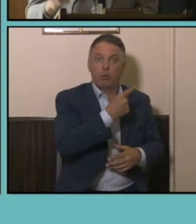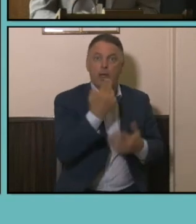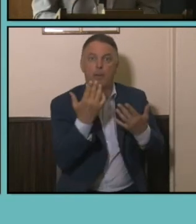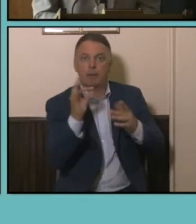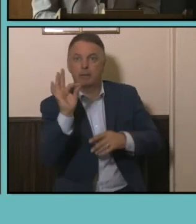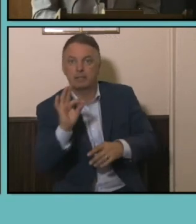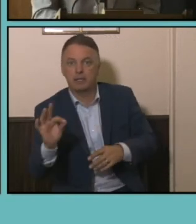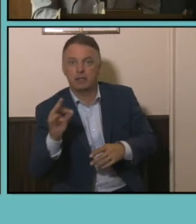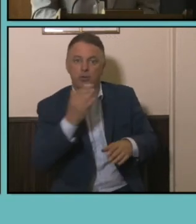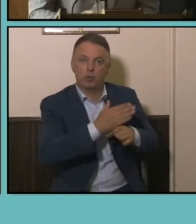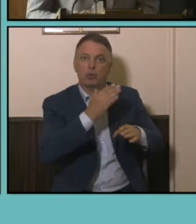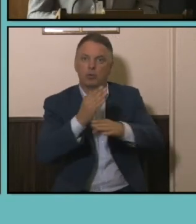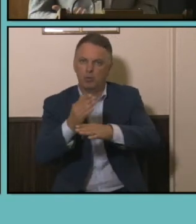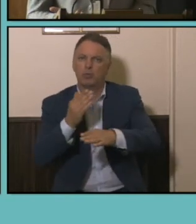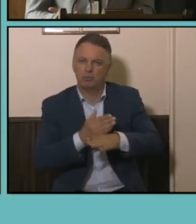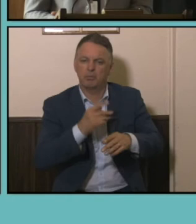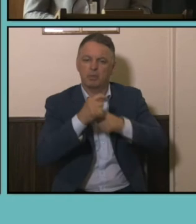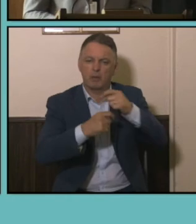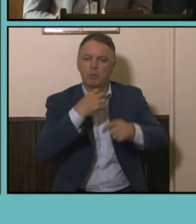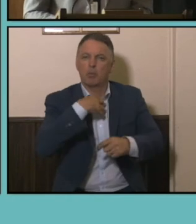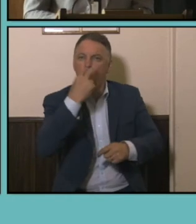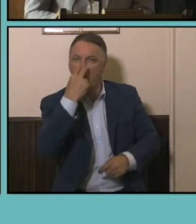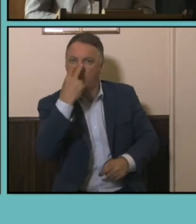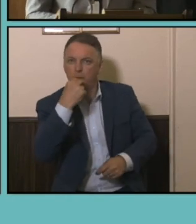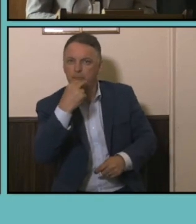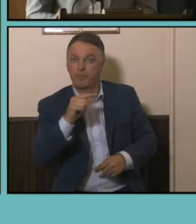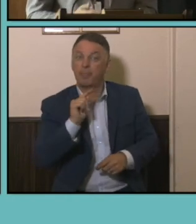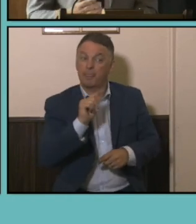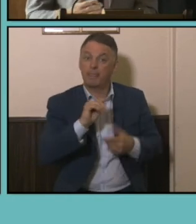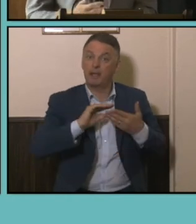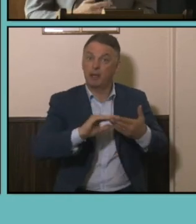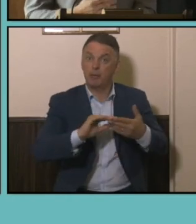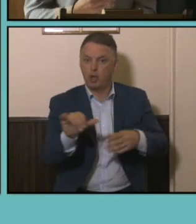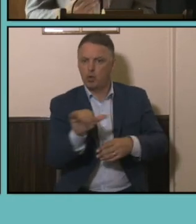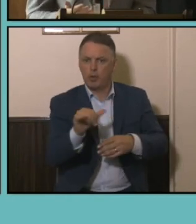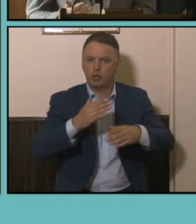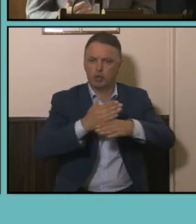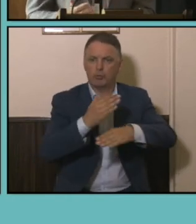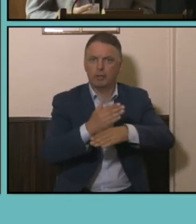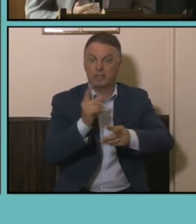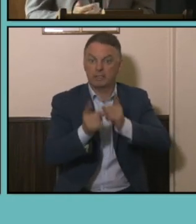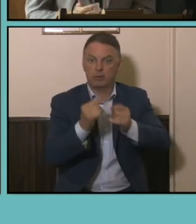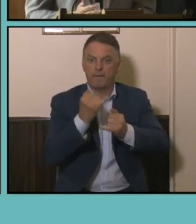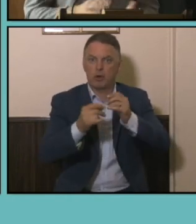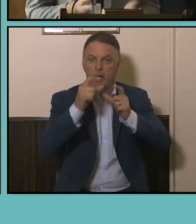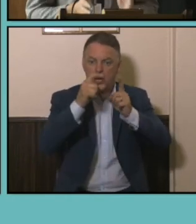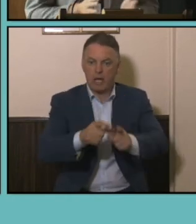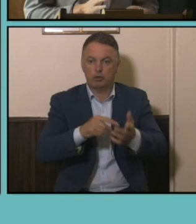are aging, so this can answer some of the key questions about which occupations are struggling to either replace themselves or possibly some of the